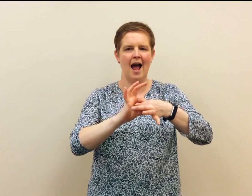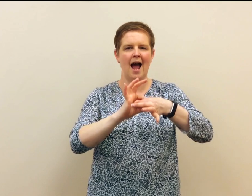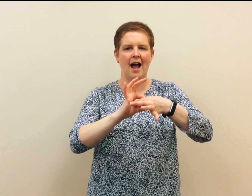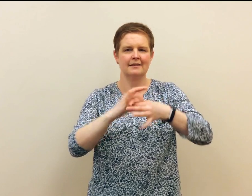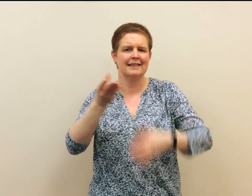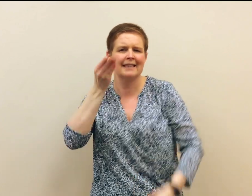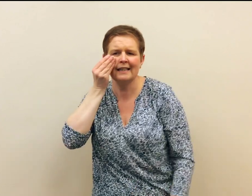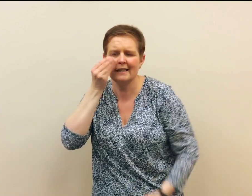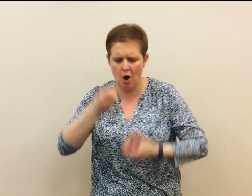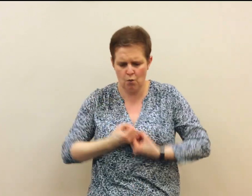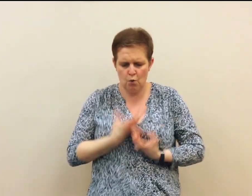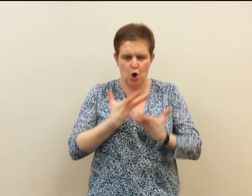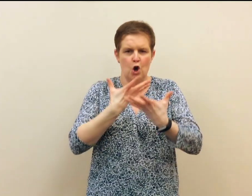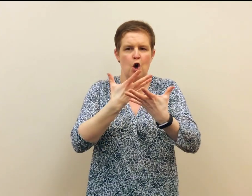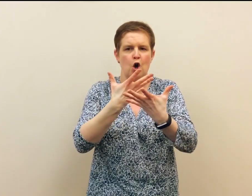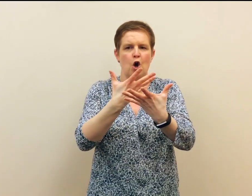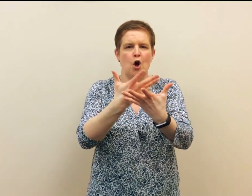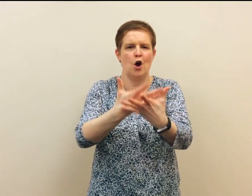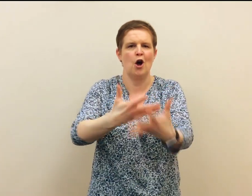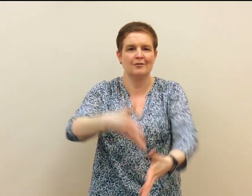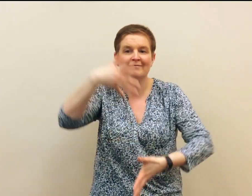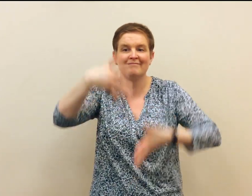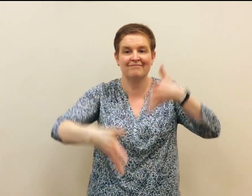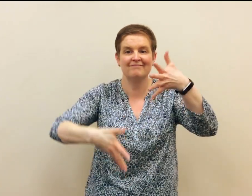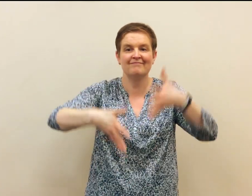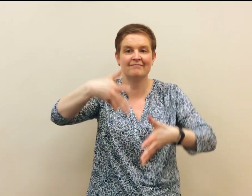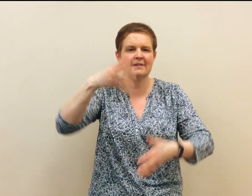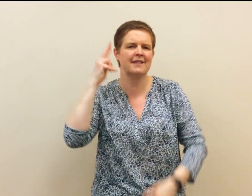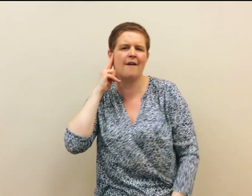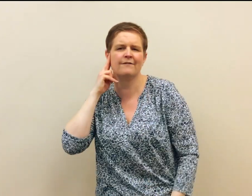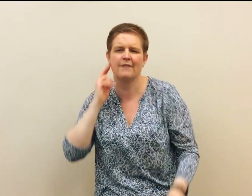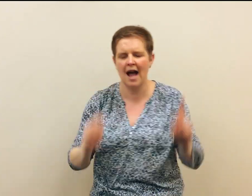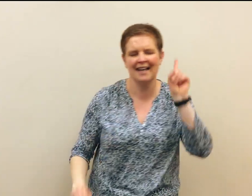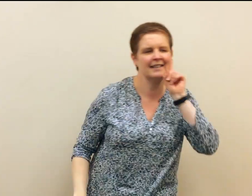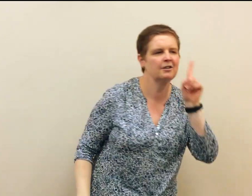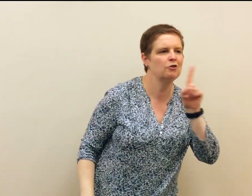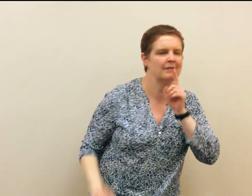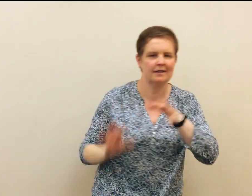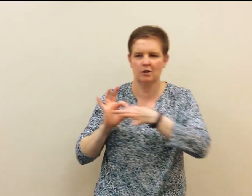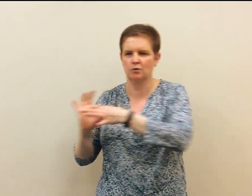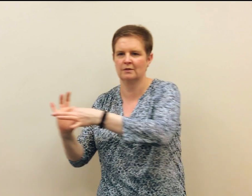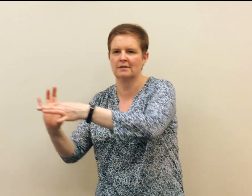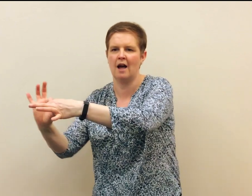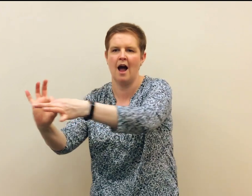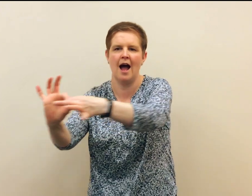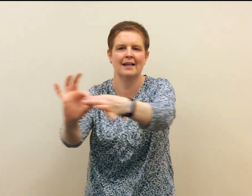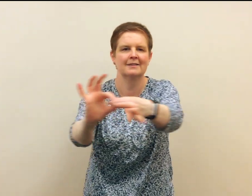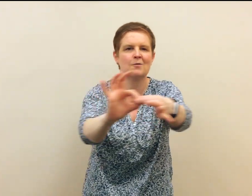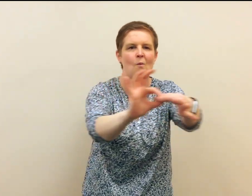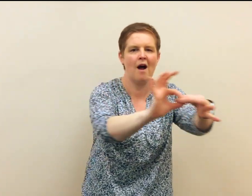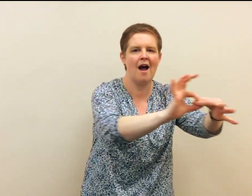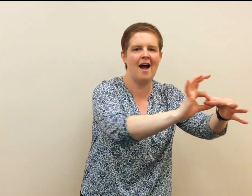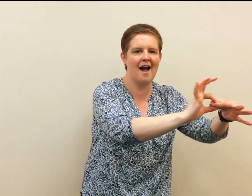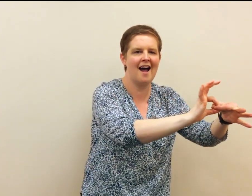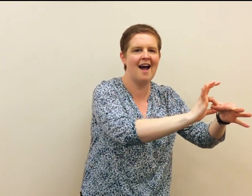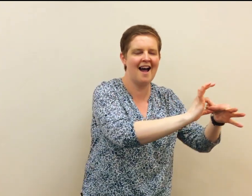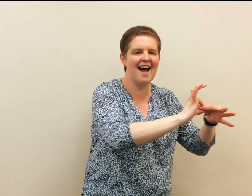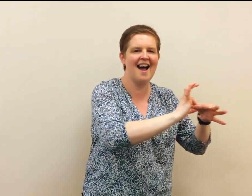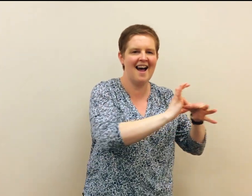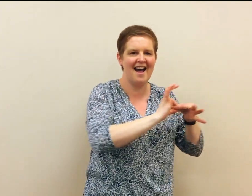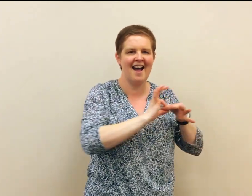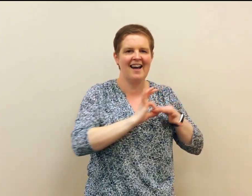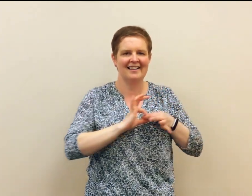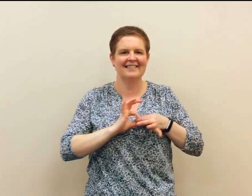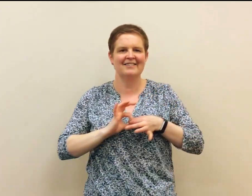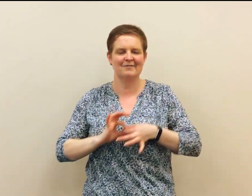Hear our words see our sign Deaf and hearing united as one